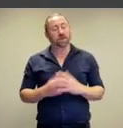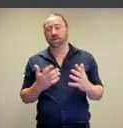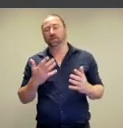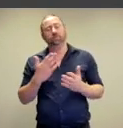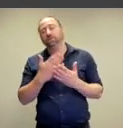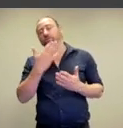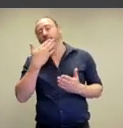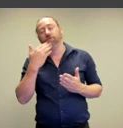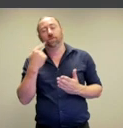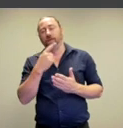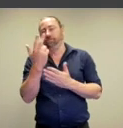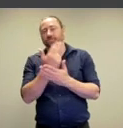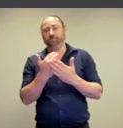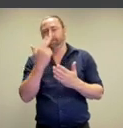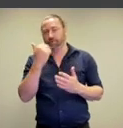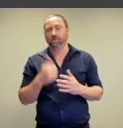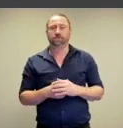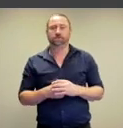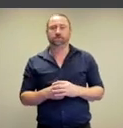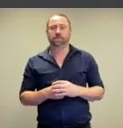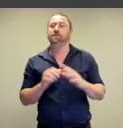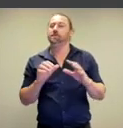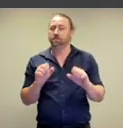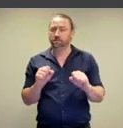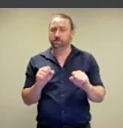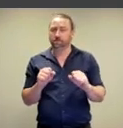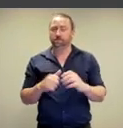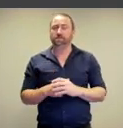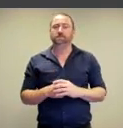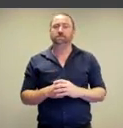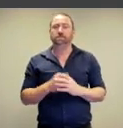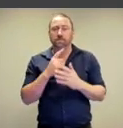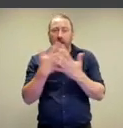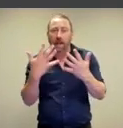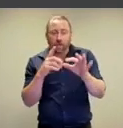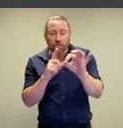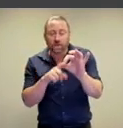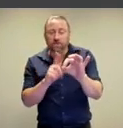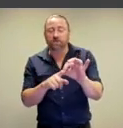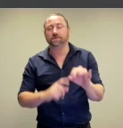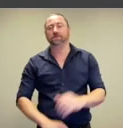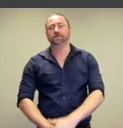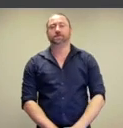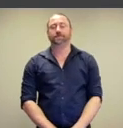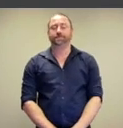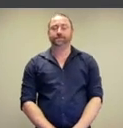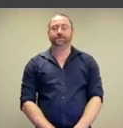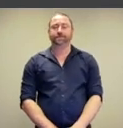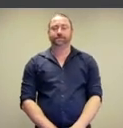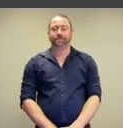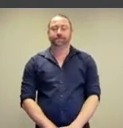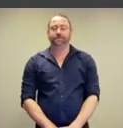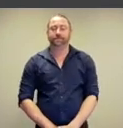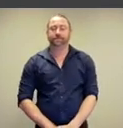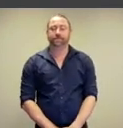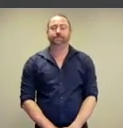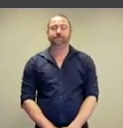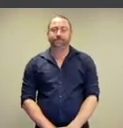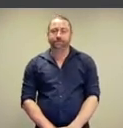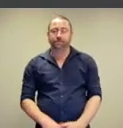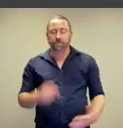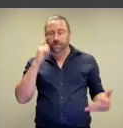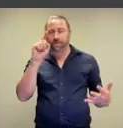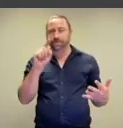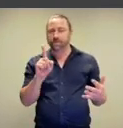Oh, it's such moving and beautiful work.